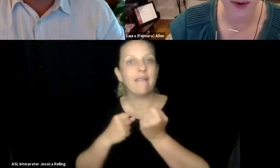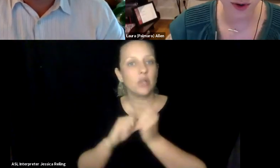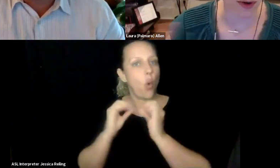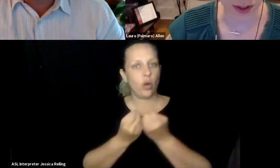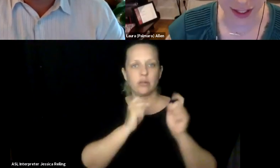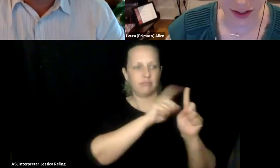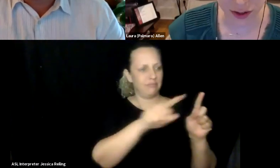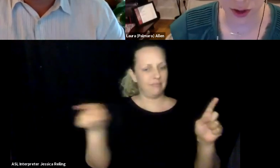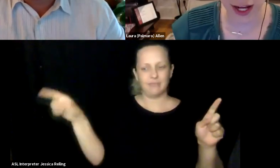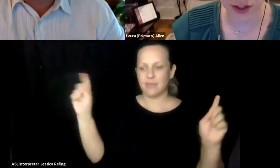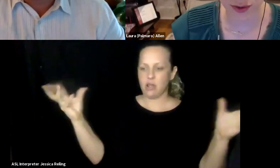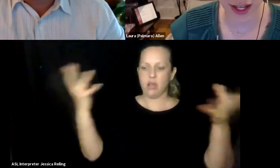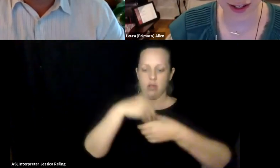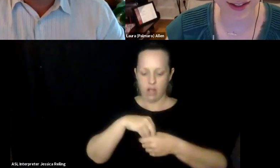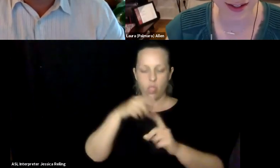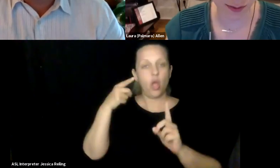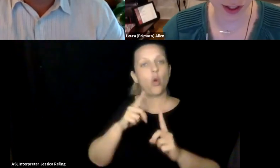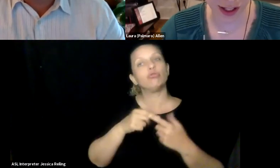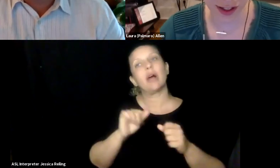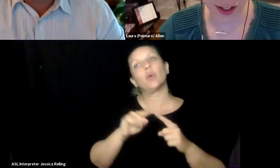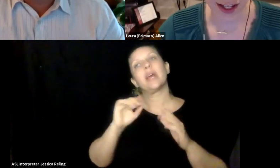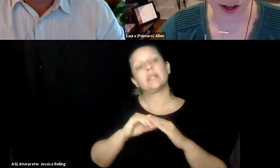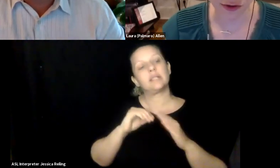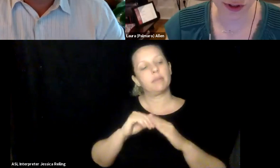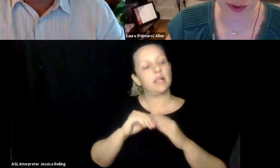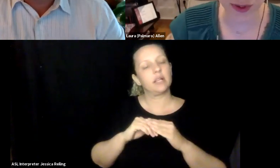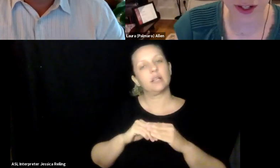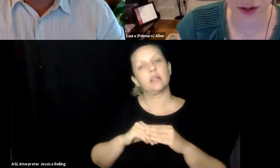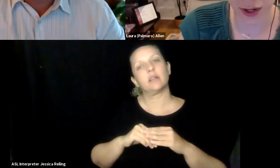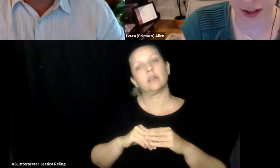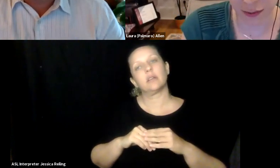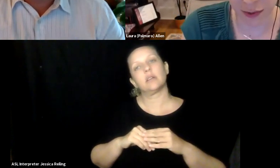expand that internationally. As well as disability advocacy